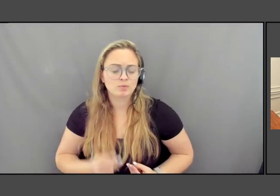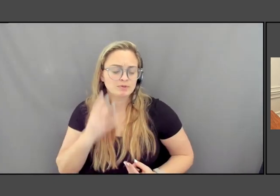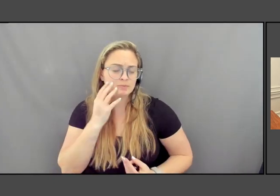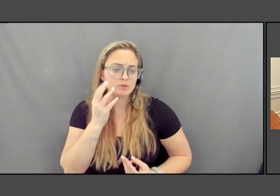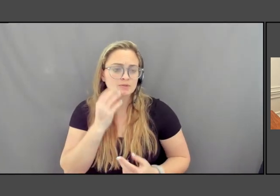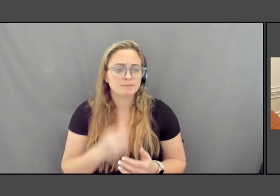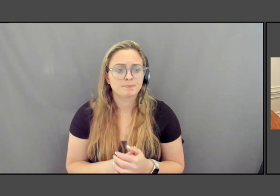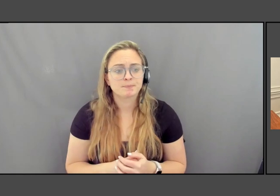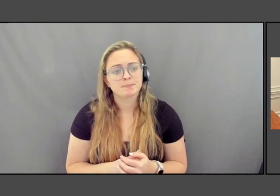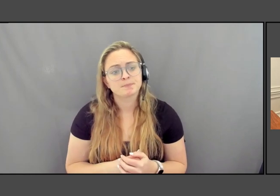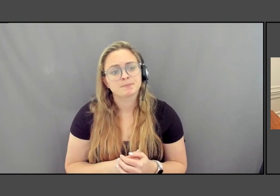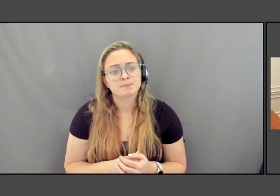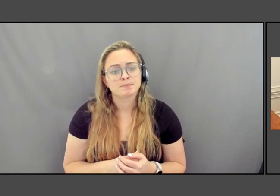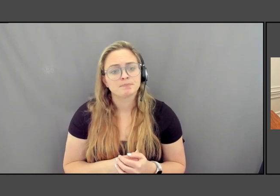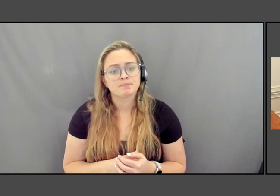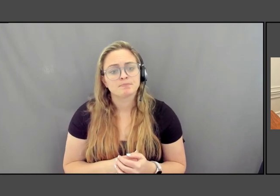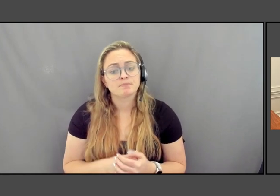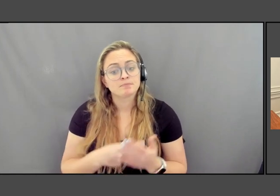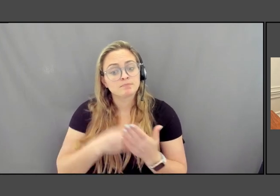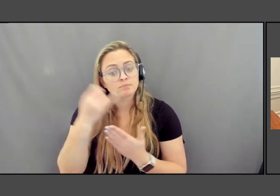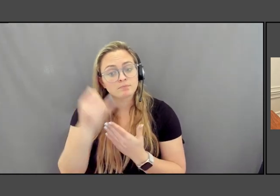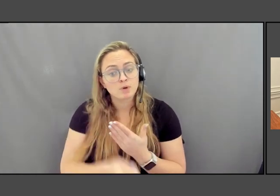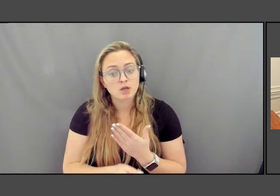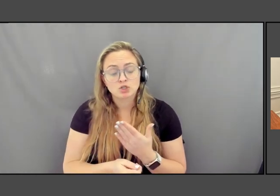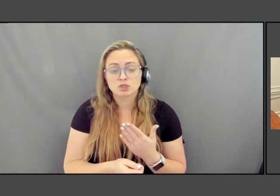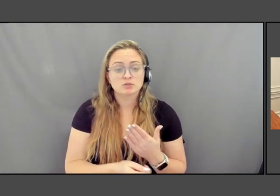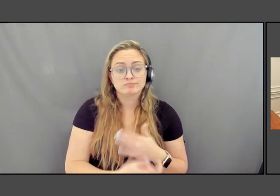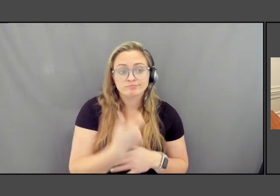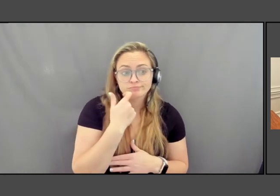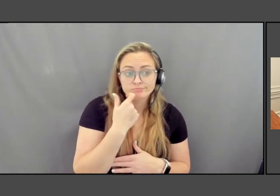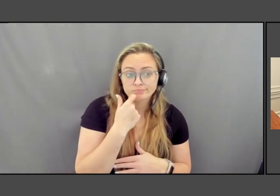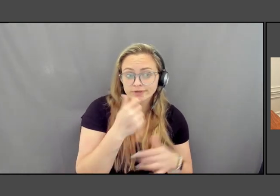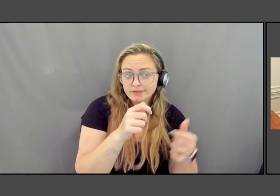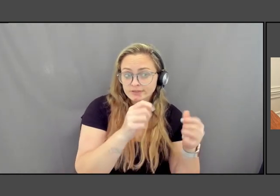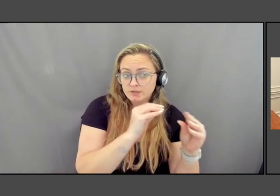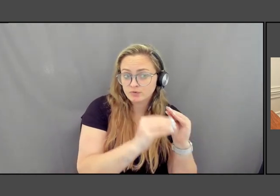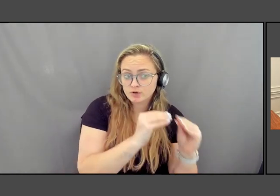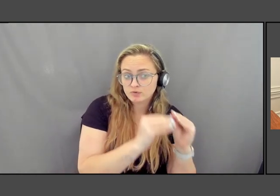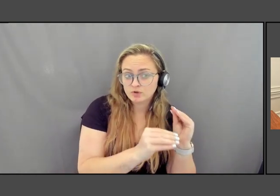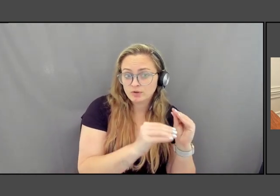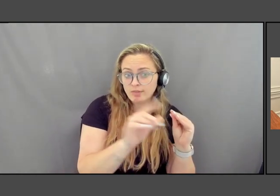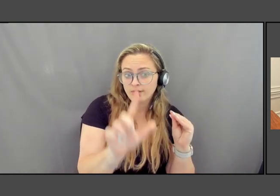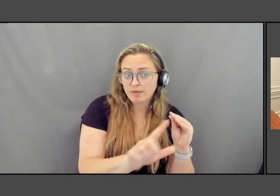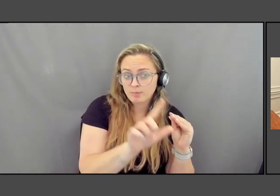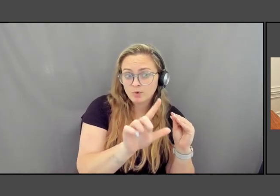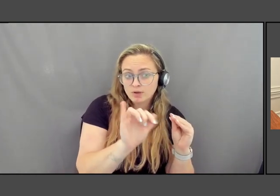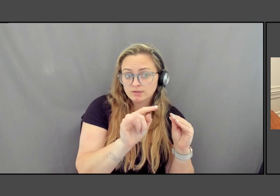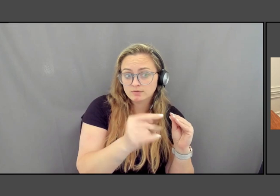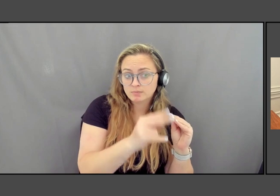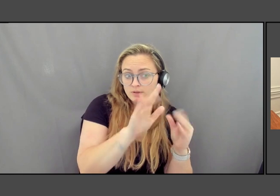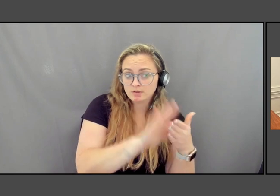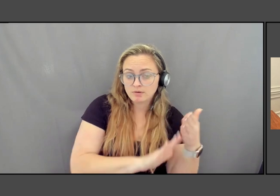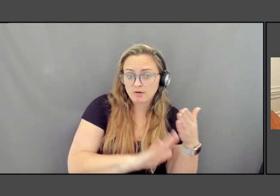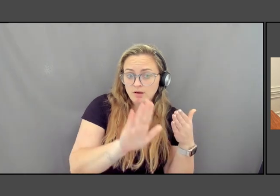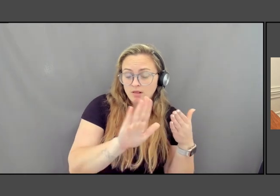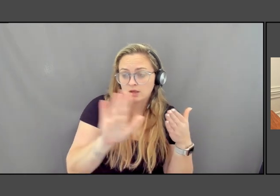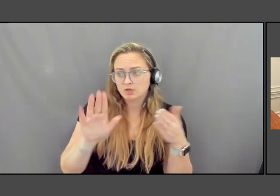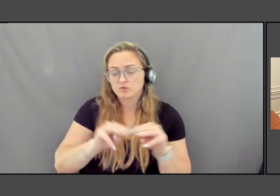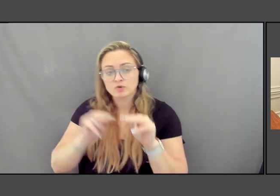Her projects range from the recently renovated Nielsen Library at Smith College to the Museum for Chinese in America in New York City.